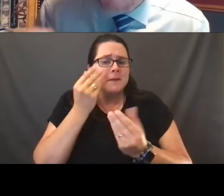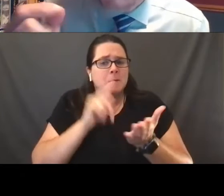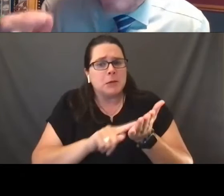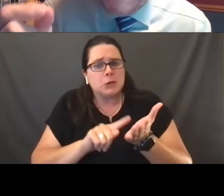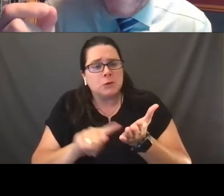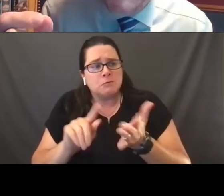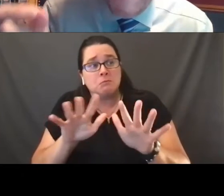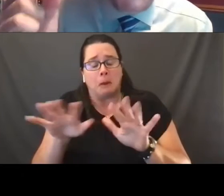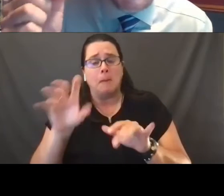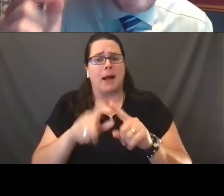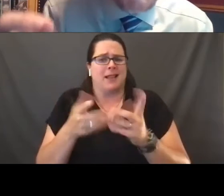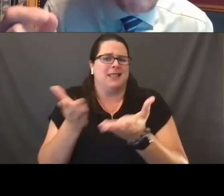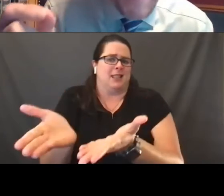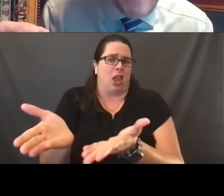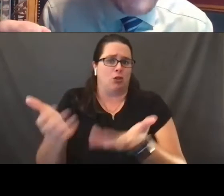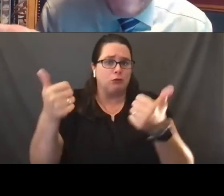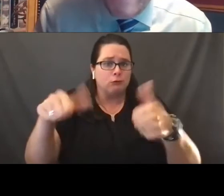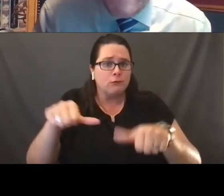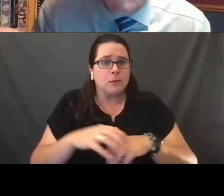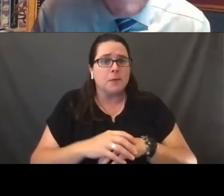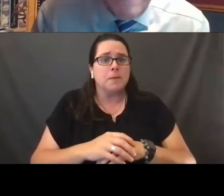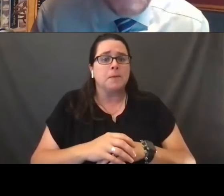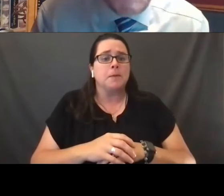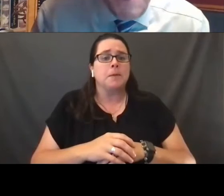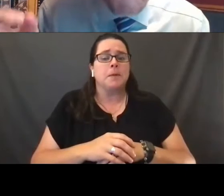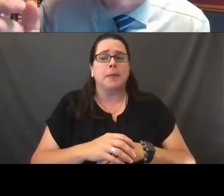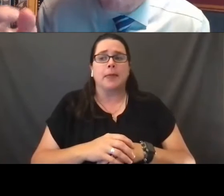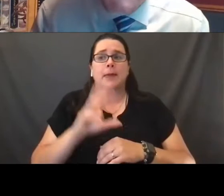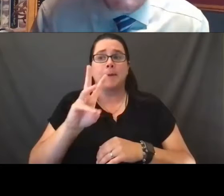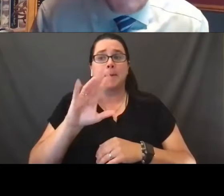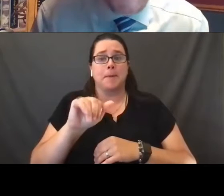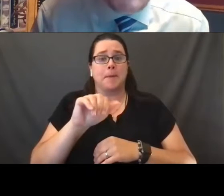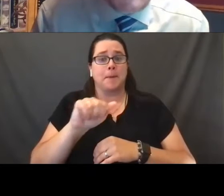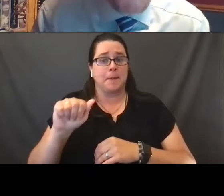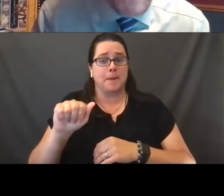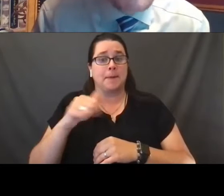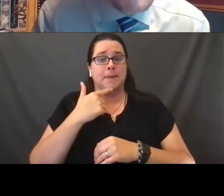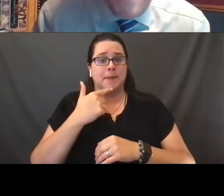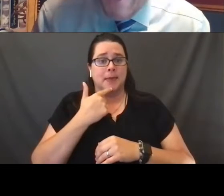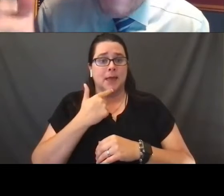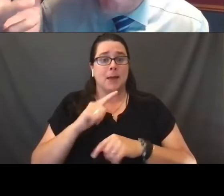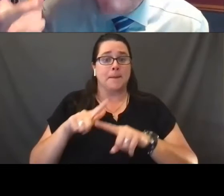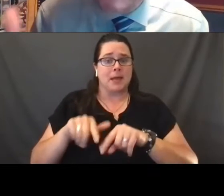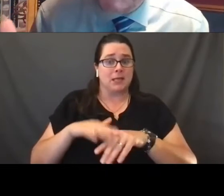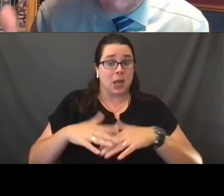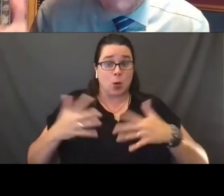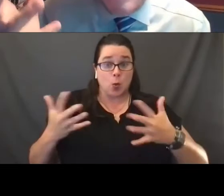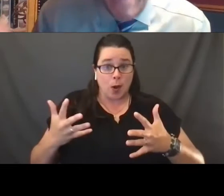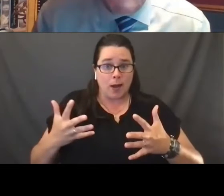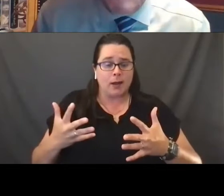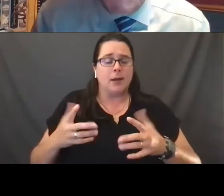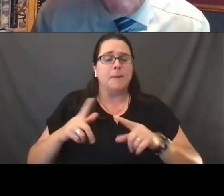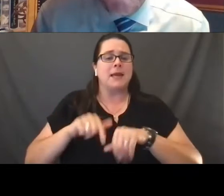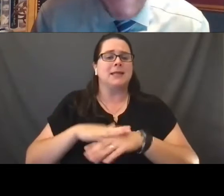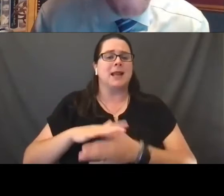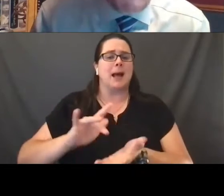But note again that the WIAA says we're gonna premise all this on what, on medical knowledge,.